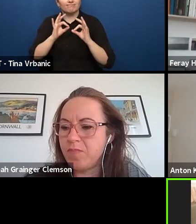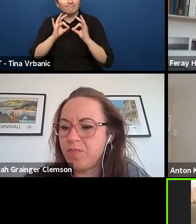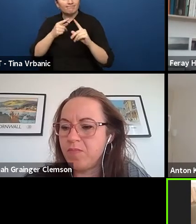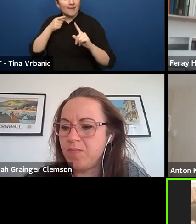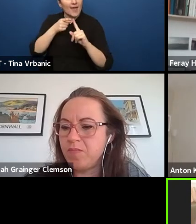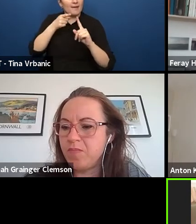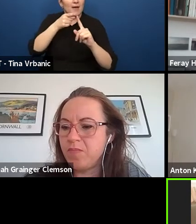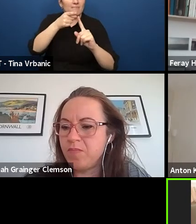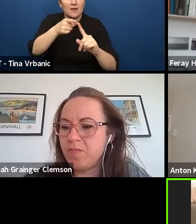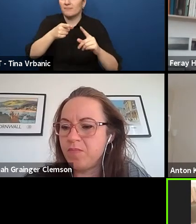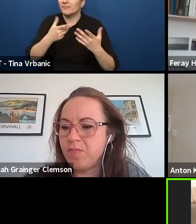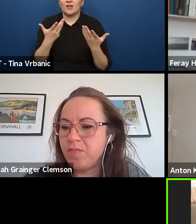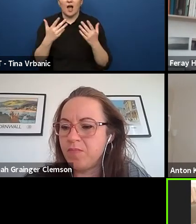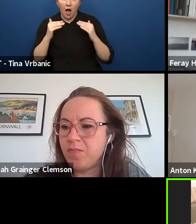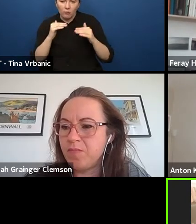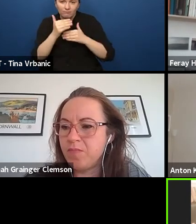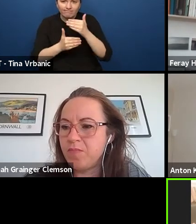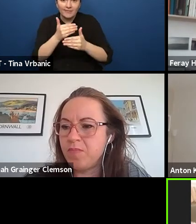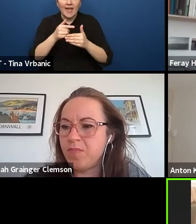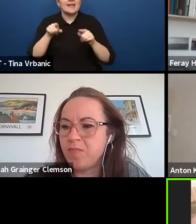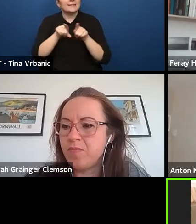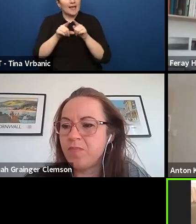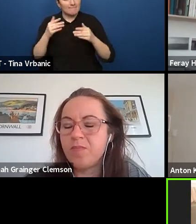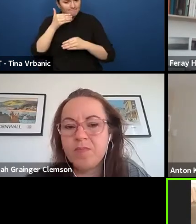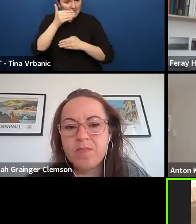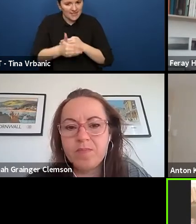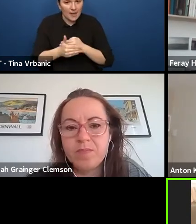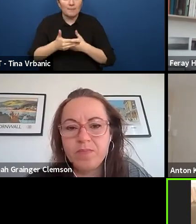for the dialogue with them.